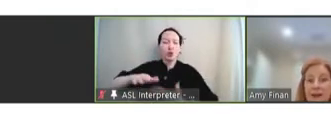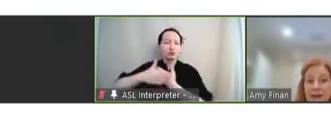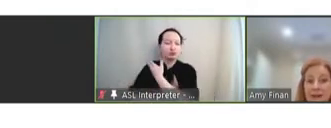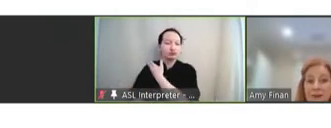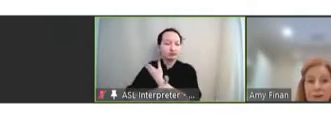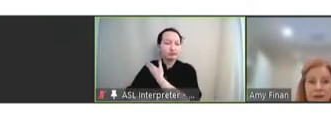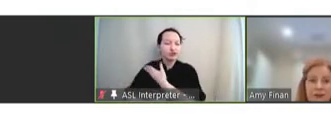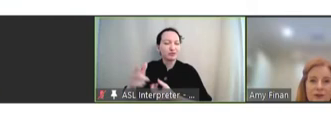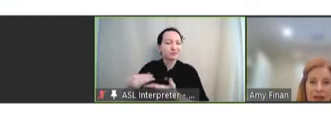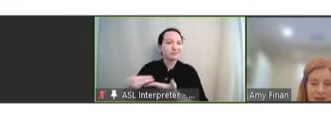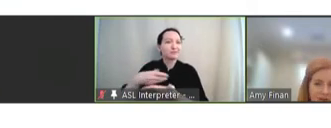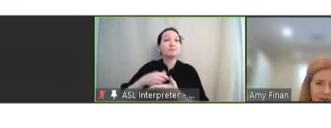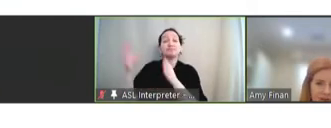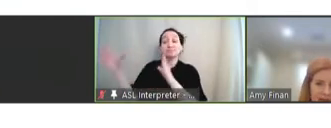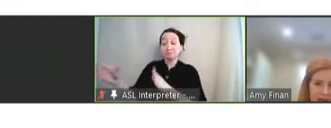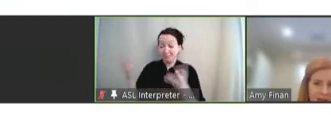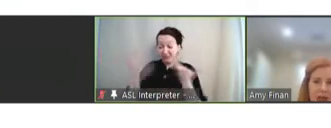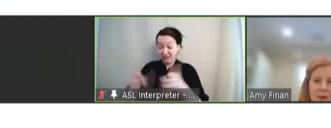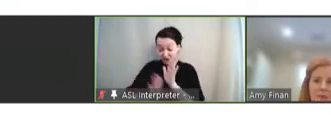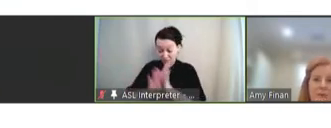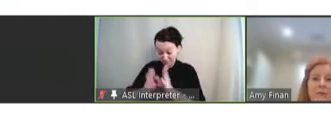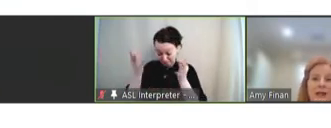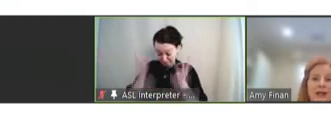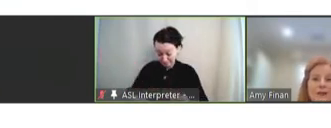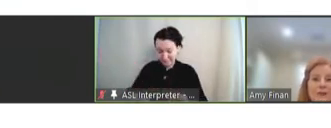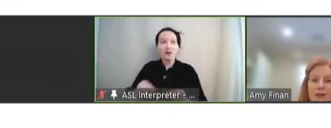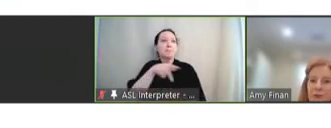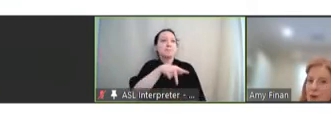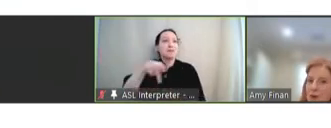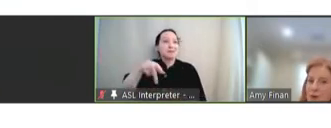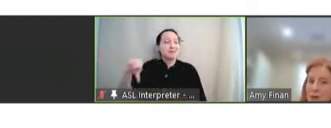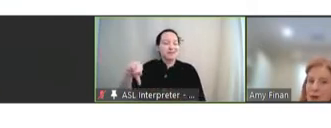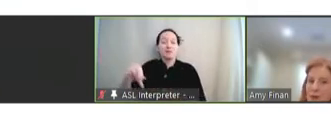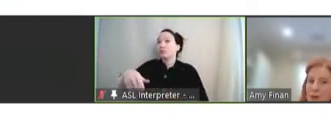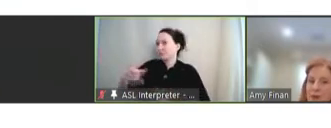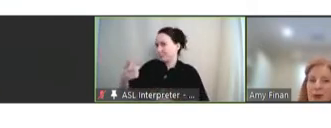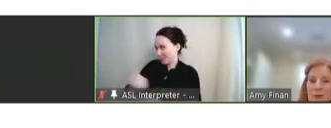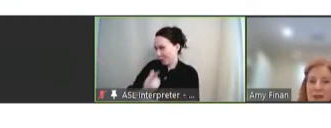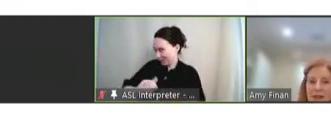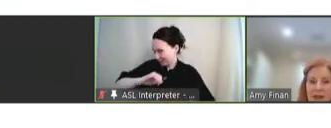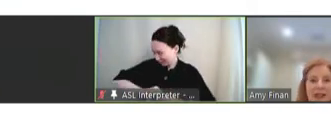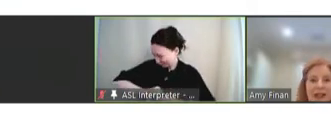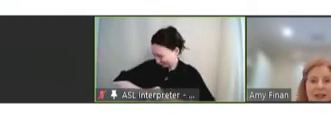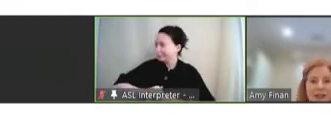Next, once those vaccines are developed, PPPs with the appropriate partners must then engage in